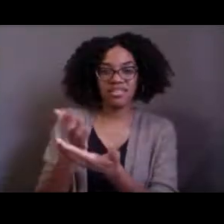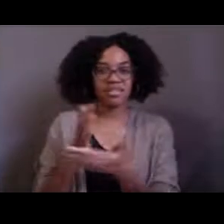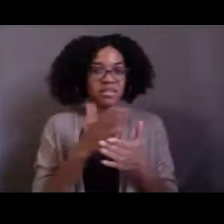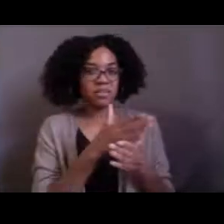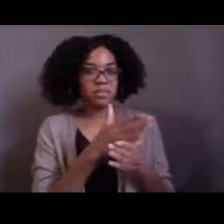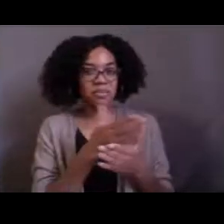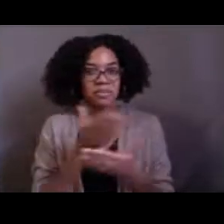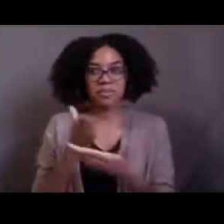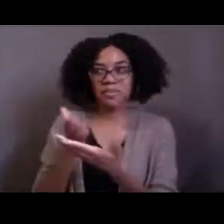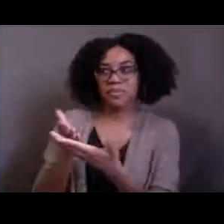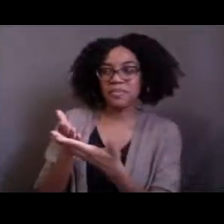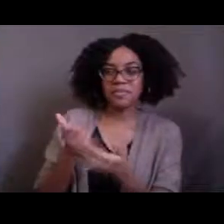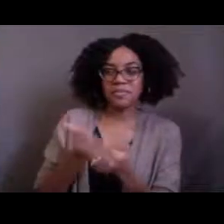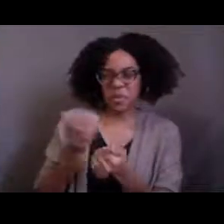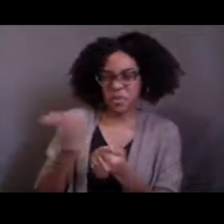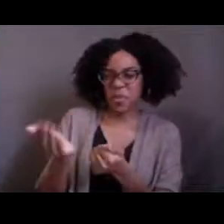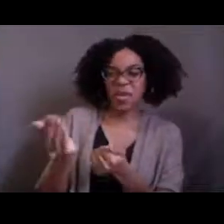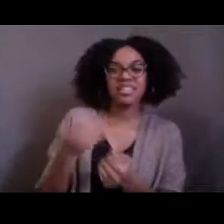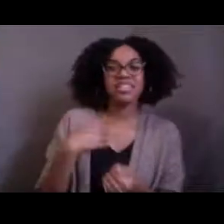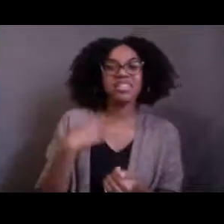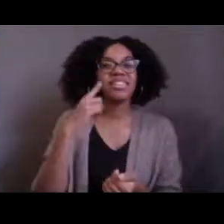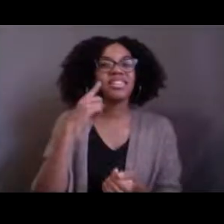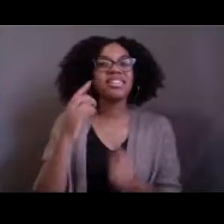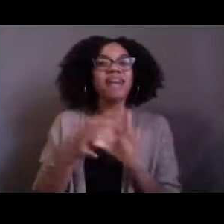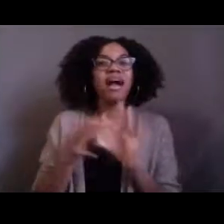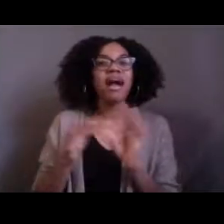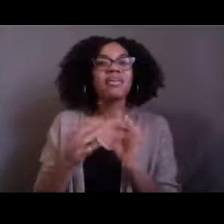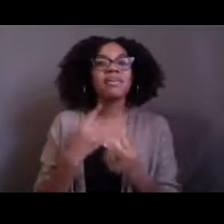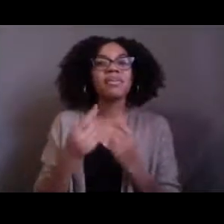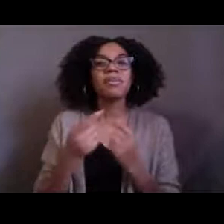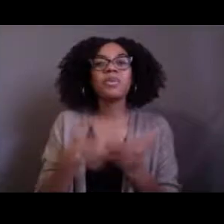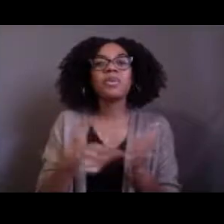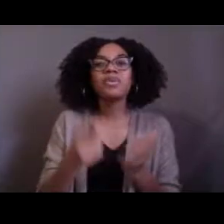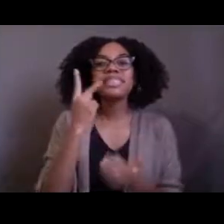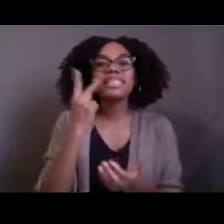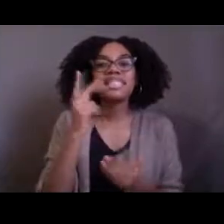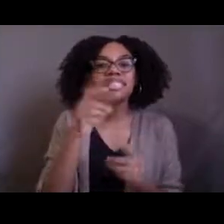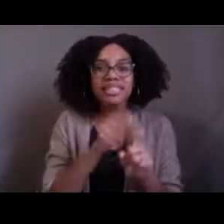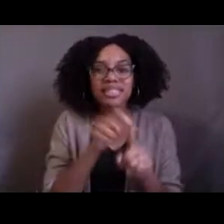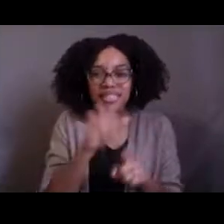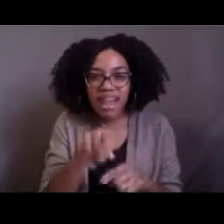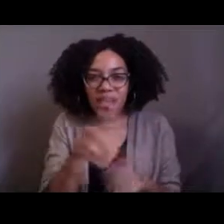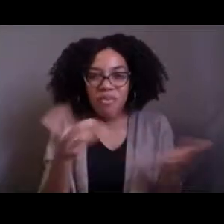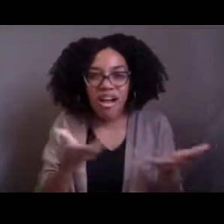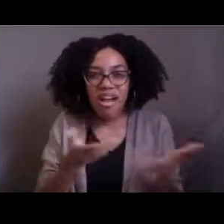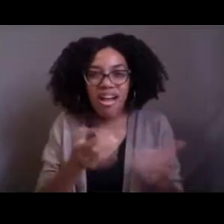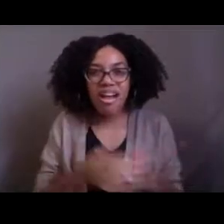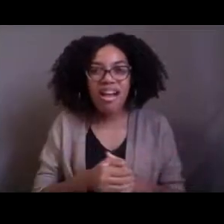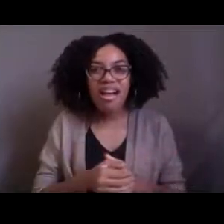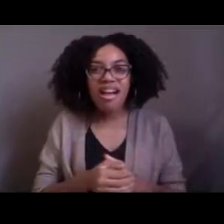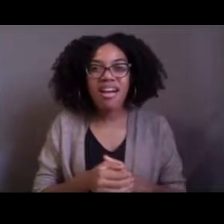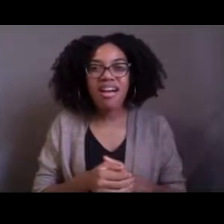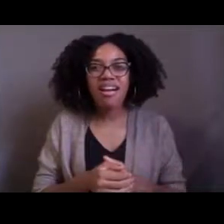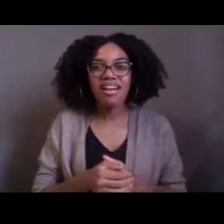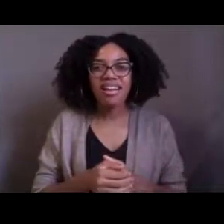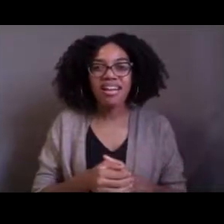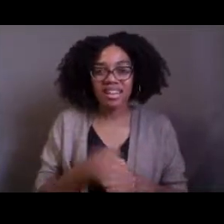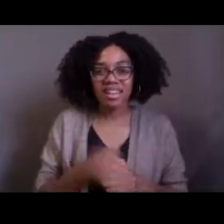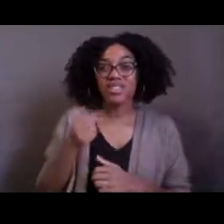I would love to hear what folks are seeing. [Grace] Yeah, so this is Grace from the chat box and just to remind you,